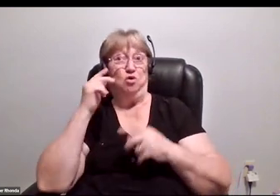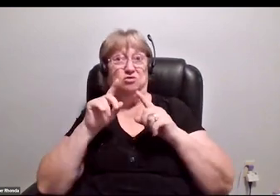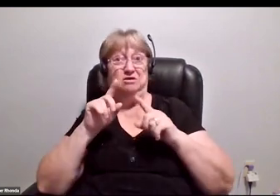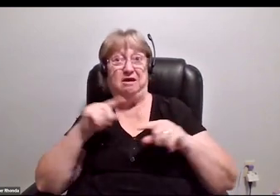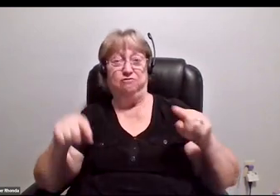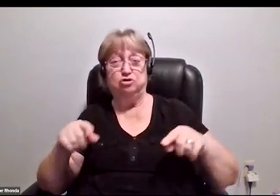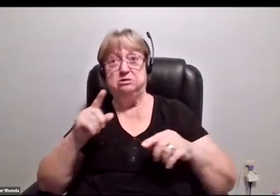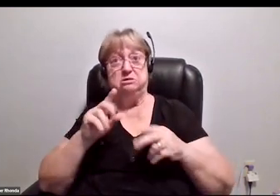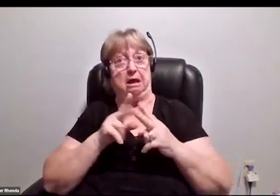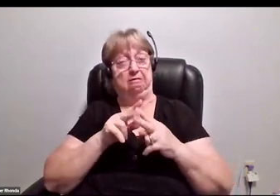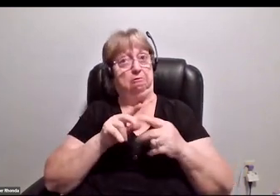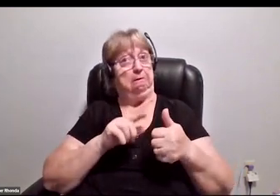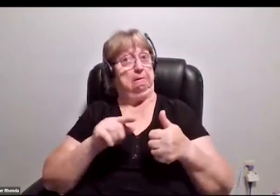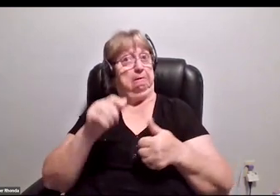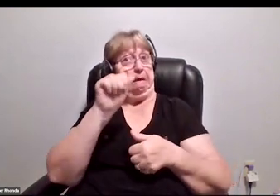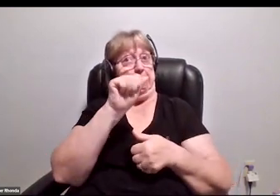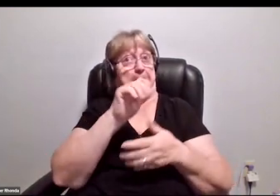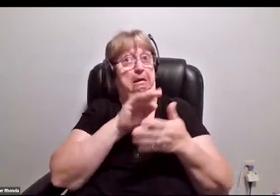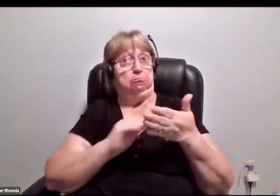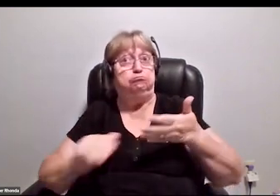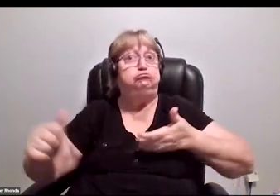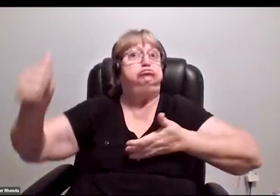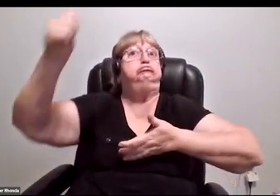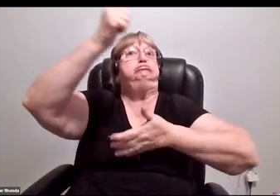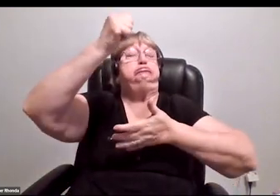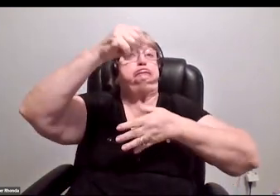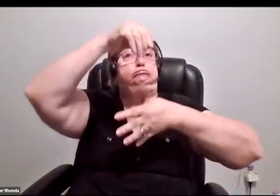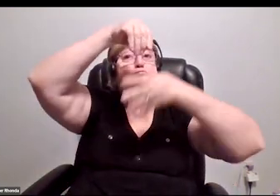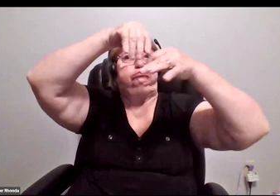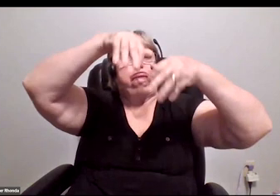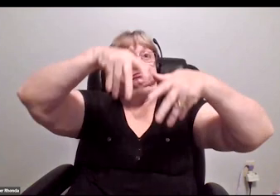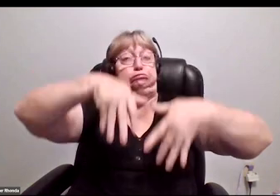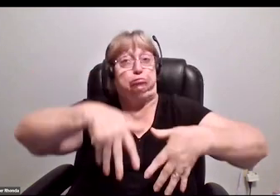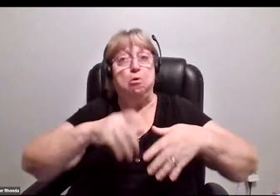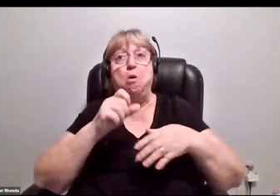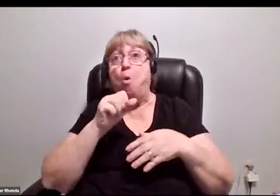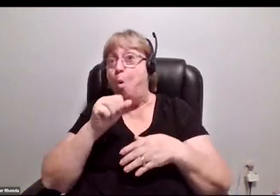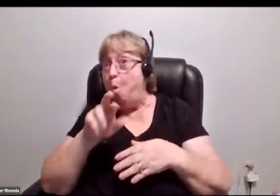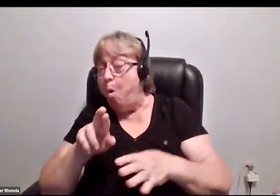up in those top positions and infiltrating all of the positions, and or, B,